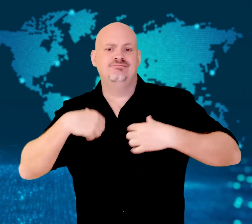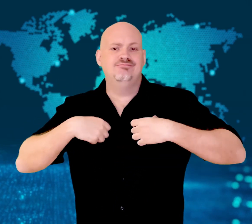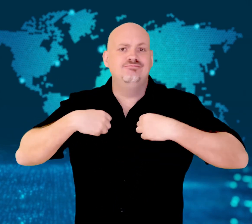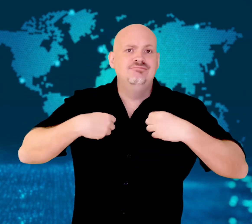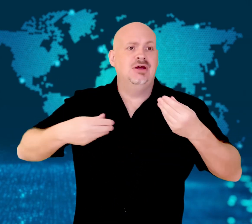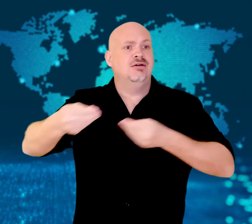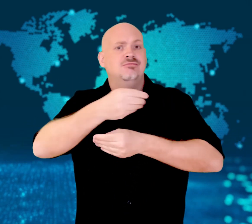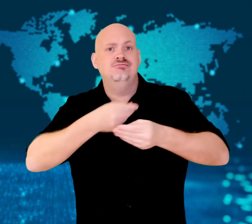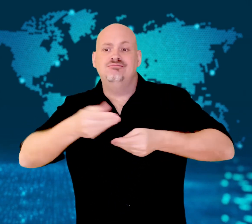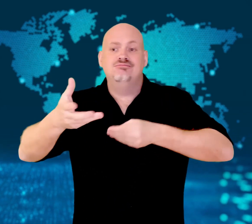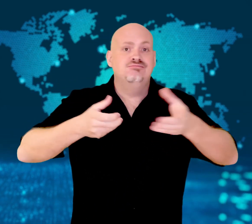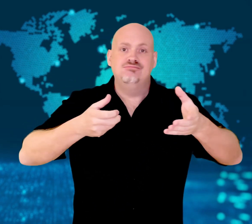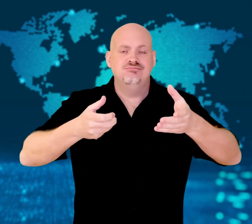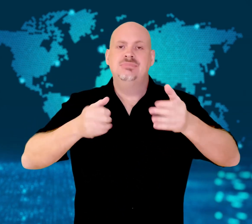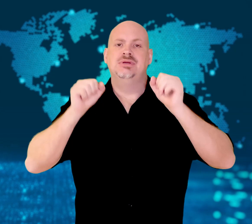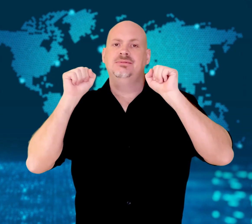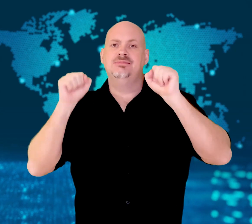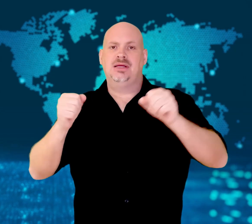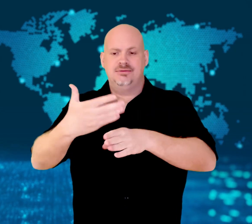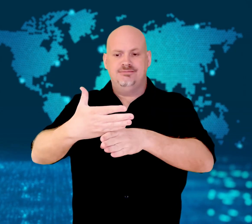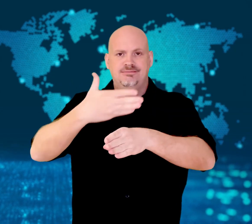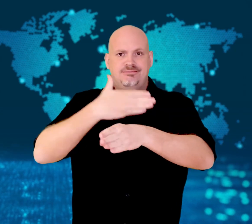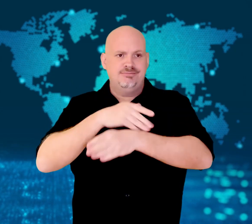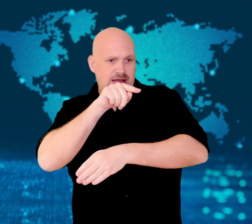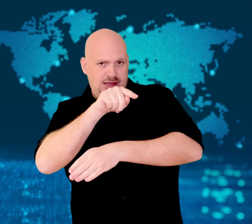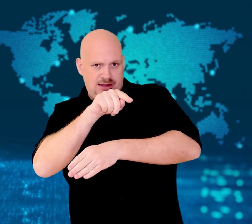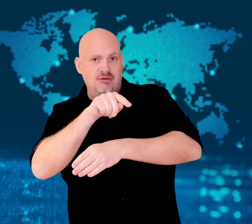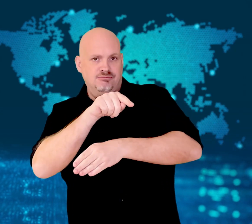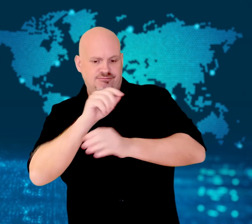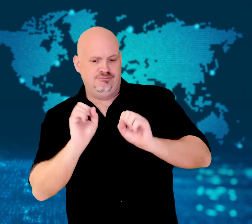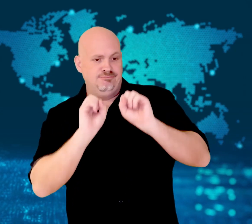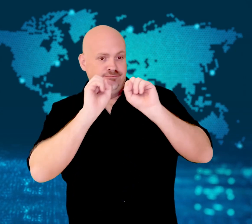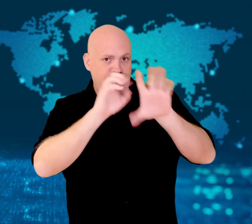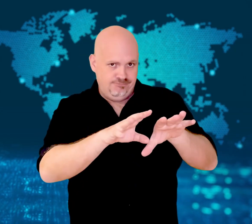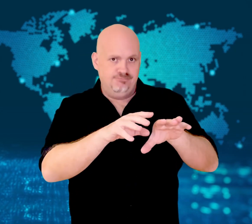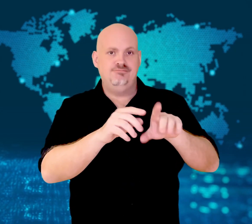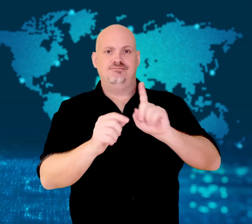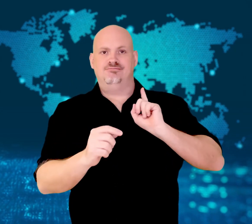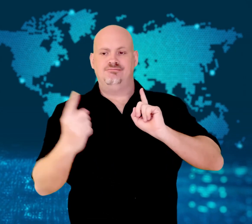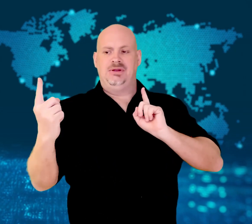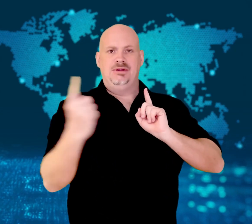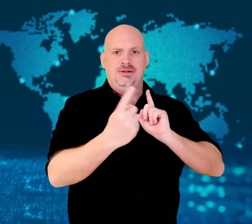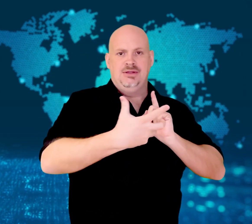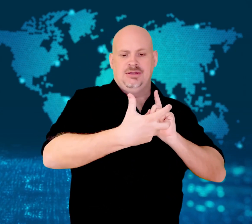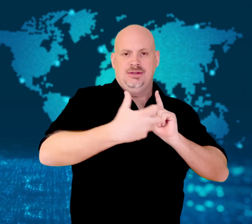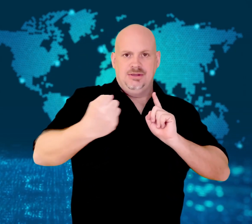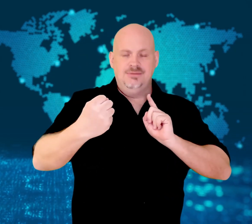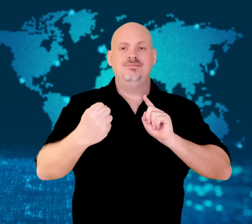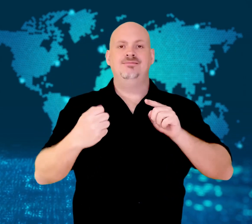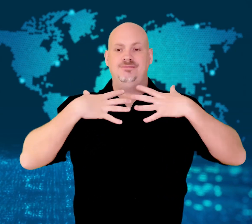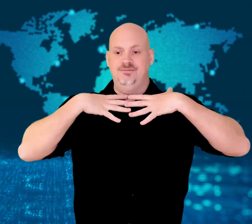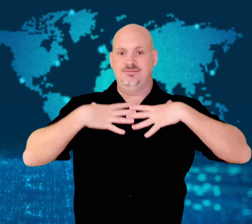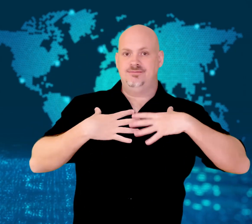Shanghai will be required to stay home.